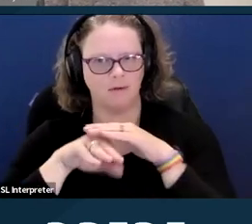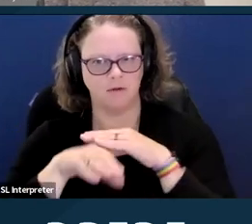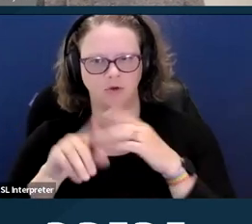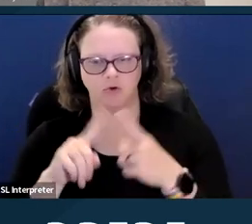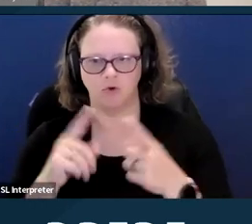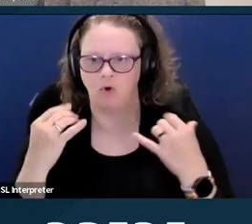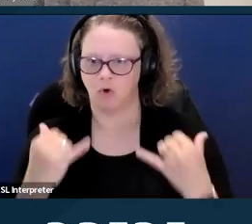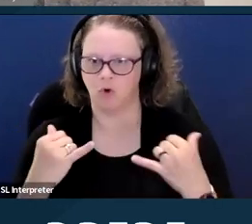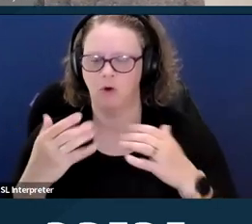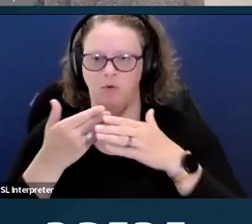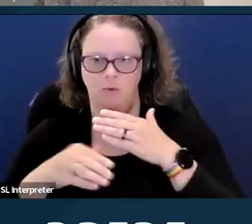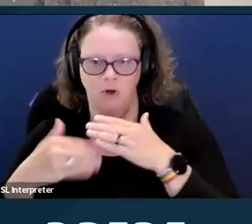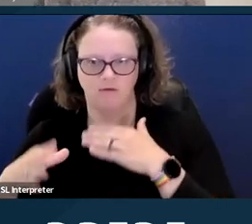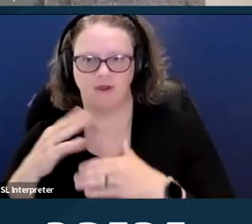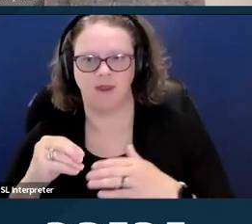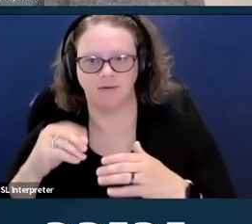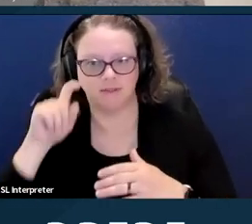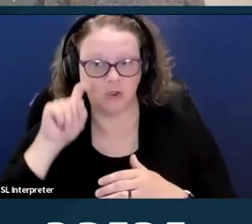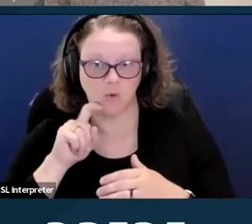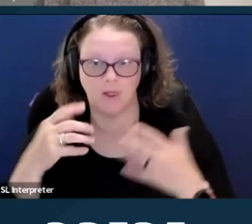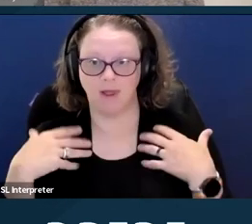for people with disabilities. Next slide.